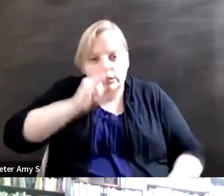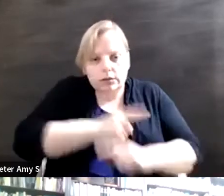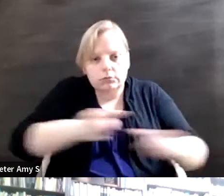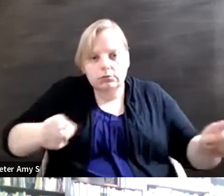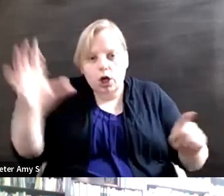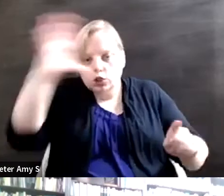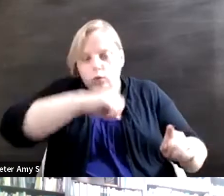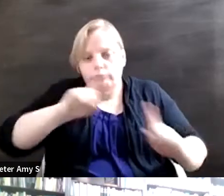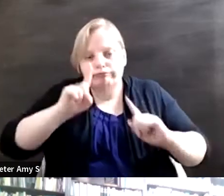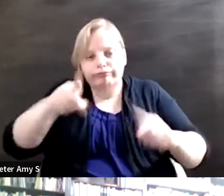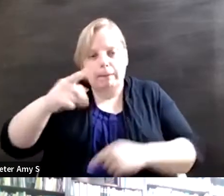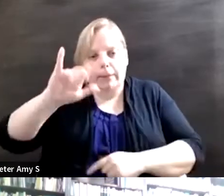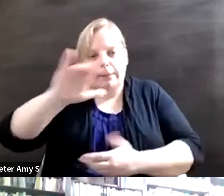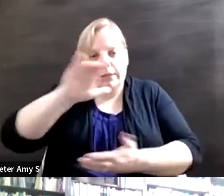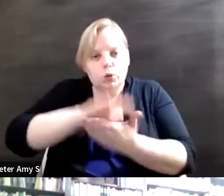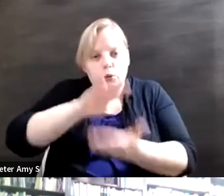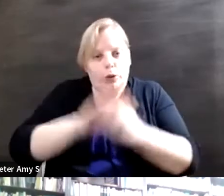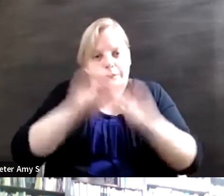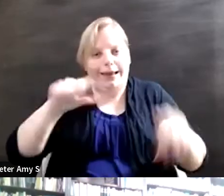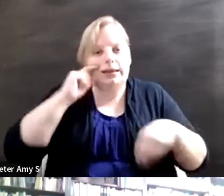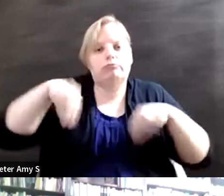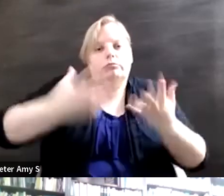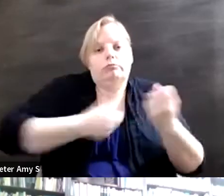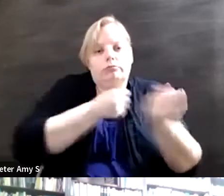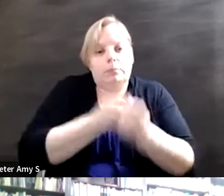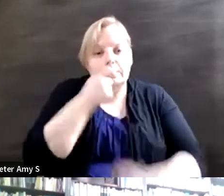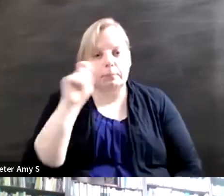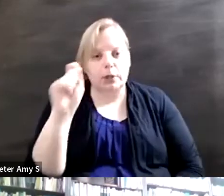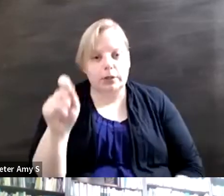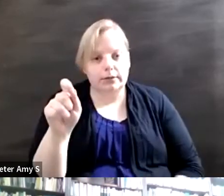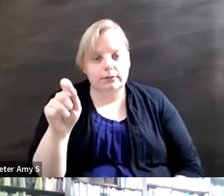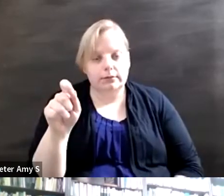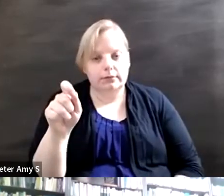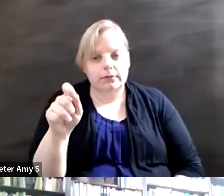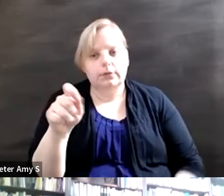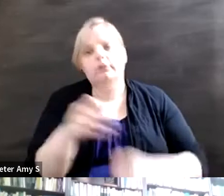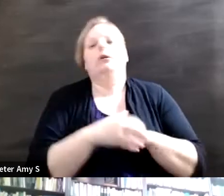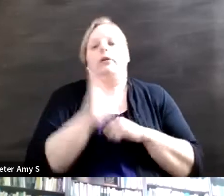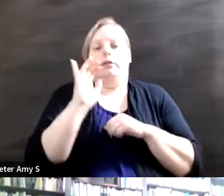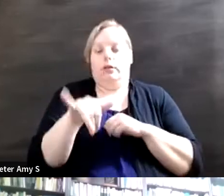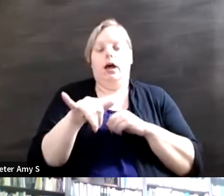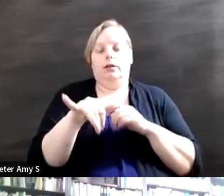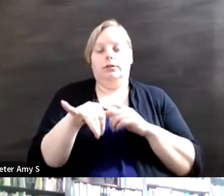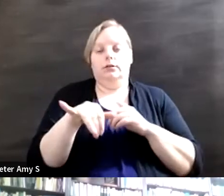school with support--period--is absolutely a shining light but many of us were greatly